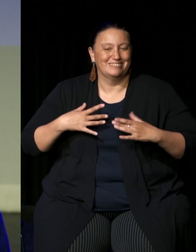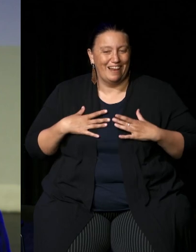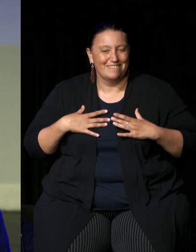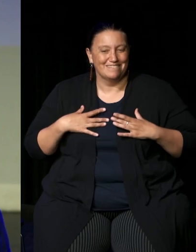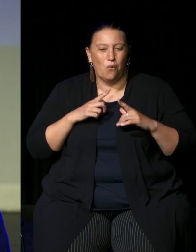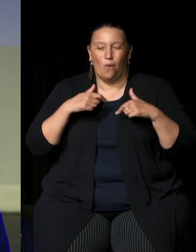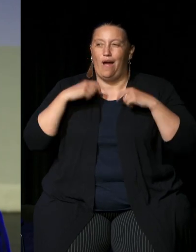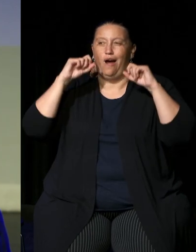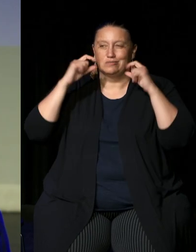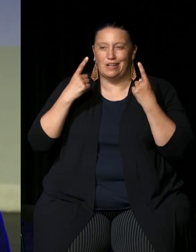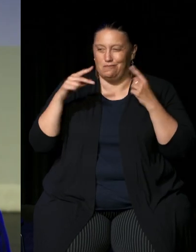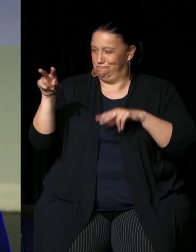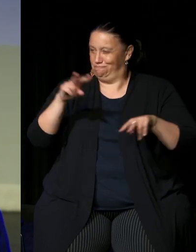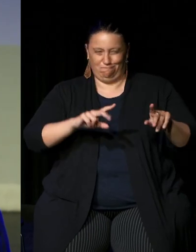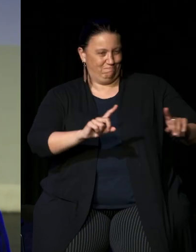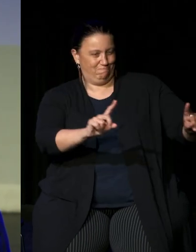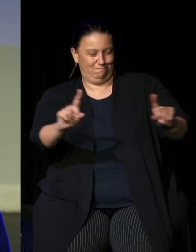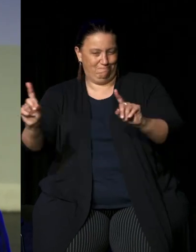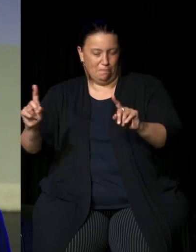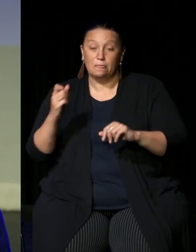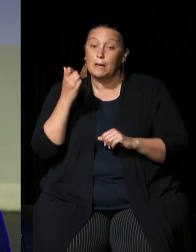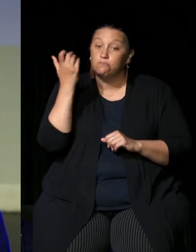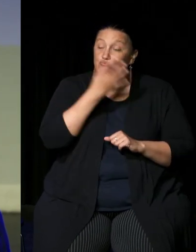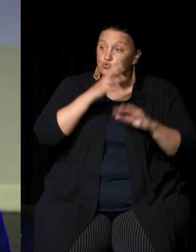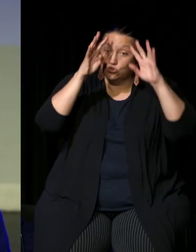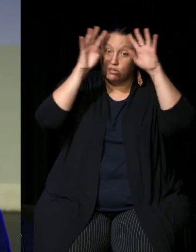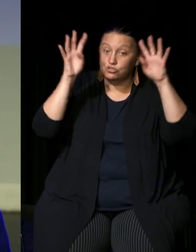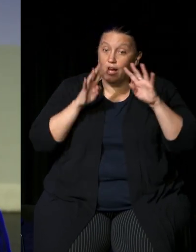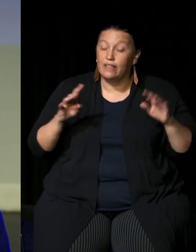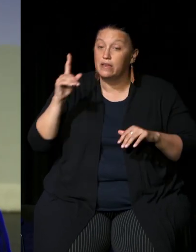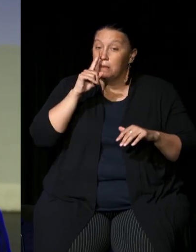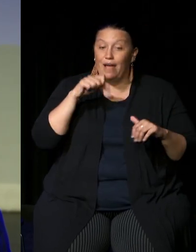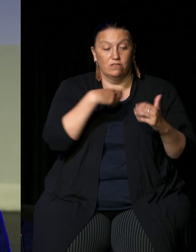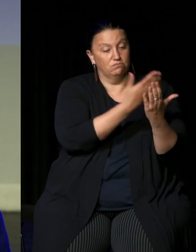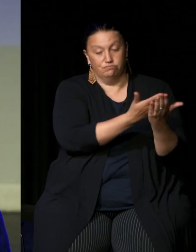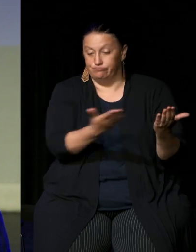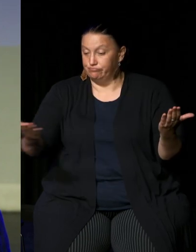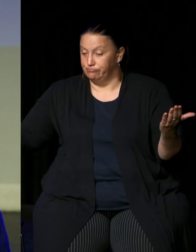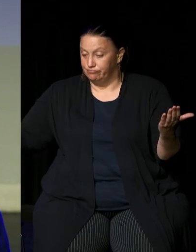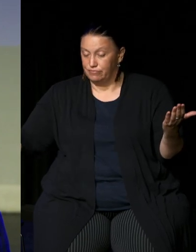laid out by Aboriginal and Torres Strait Islander people to have a greater say in